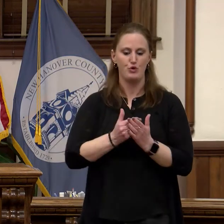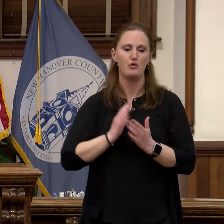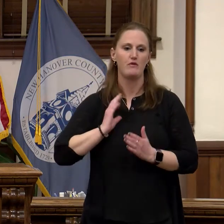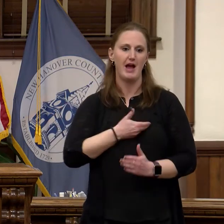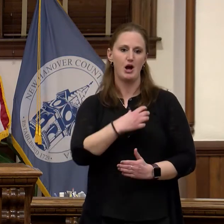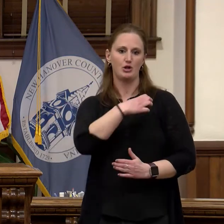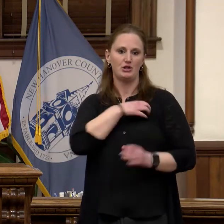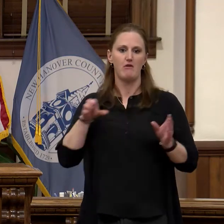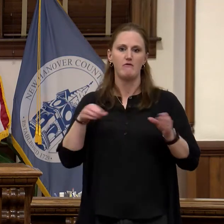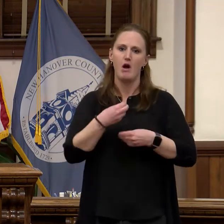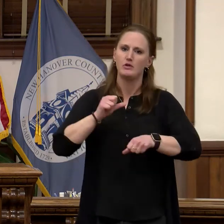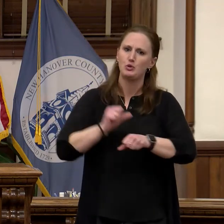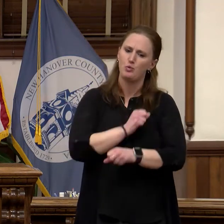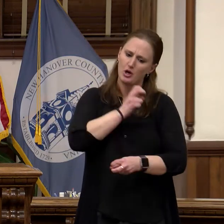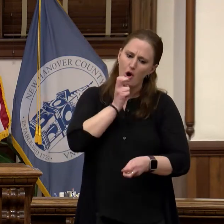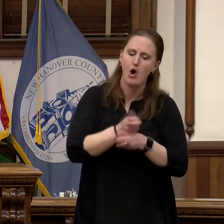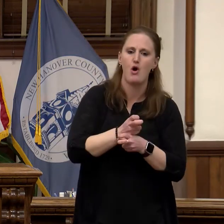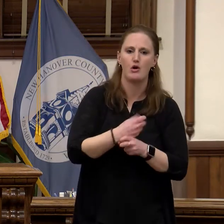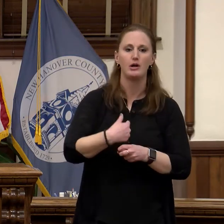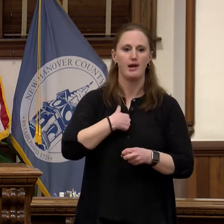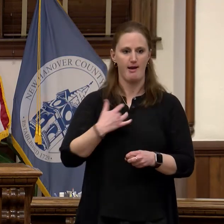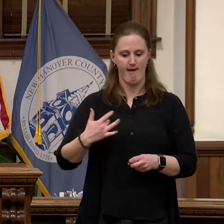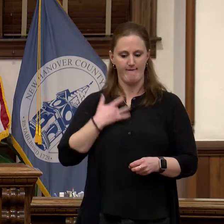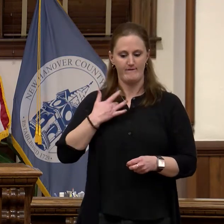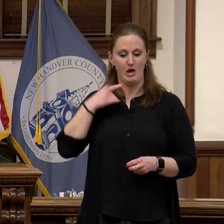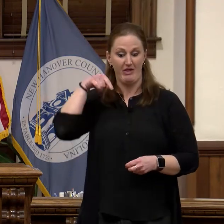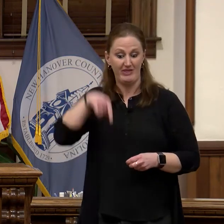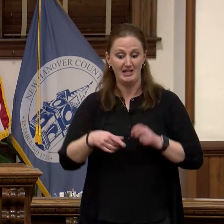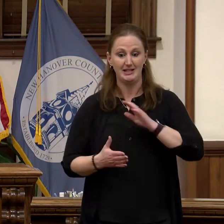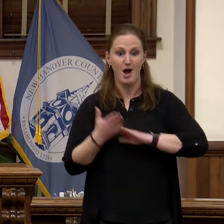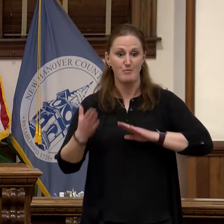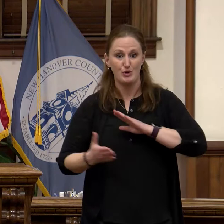believe we have positioned this to be an even better operation moving forward.